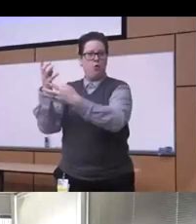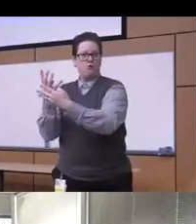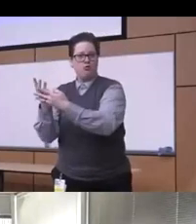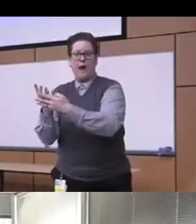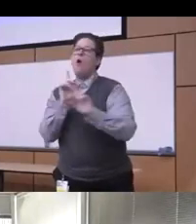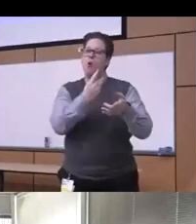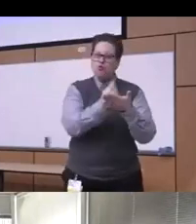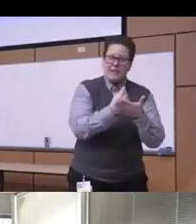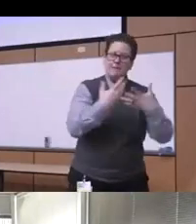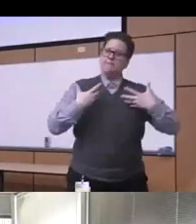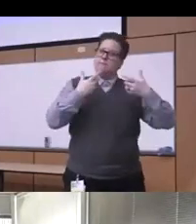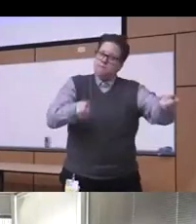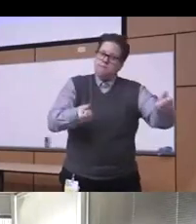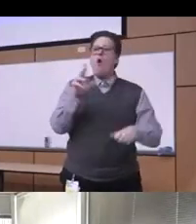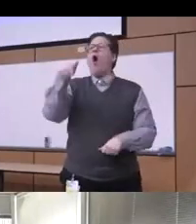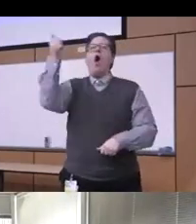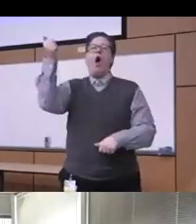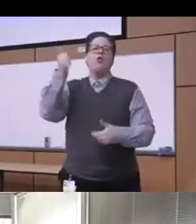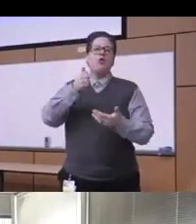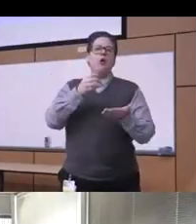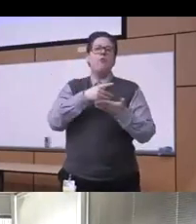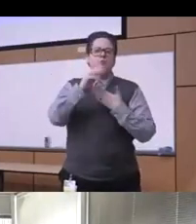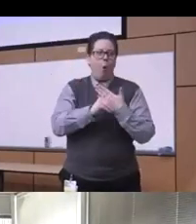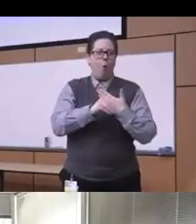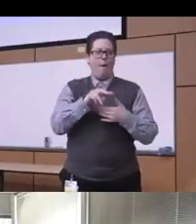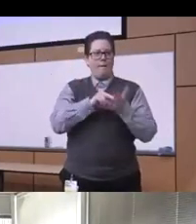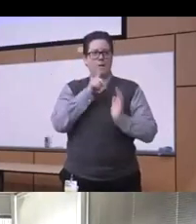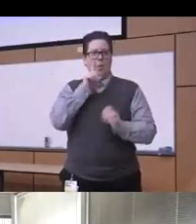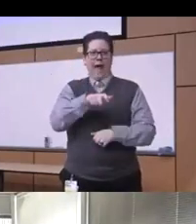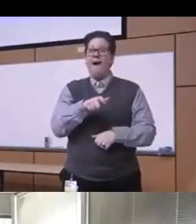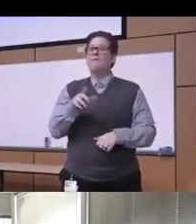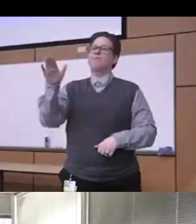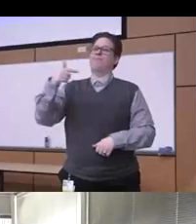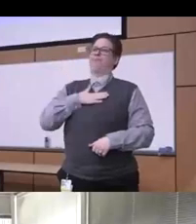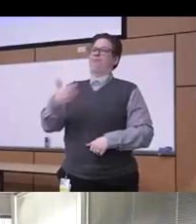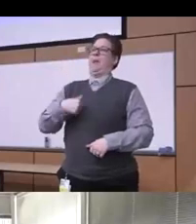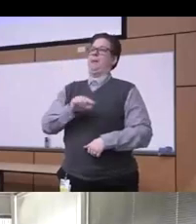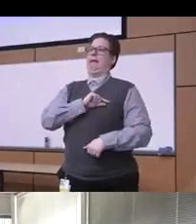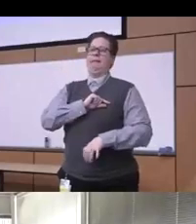or other programming without having to enter guilty because what ends up happening you know